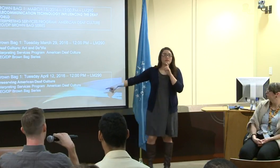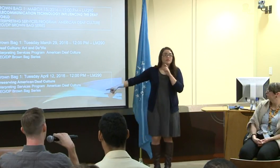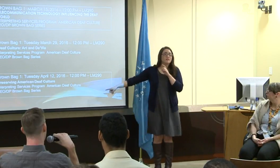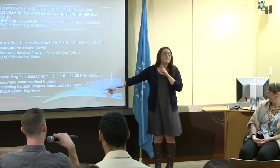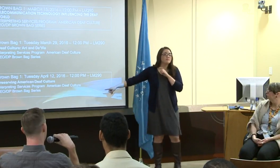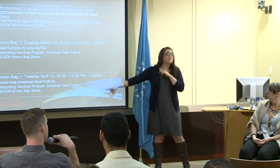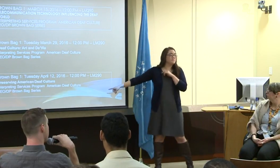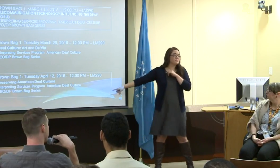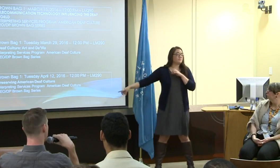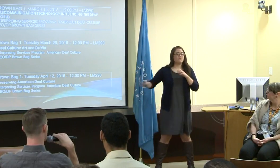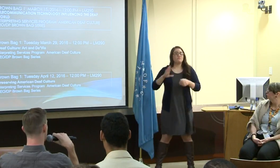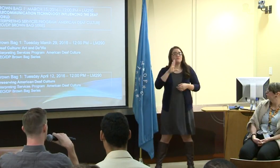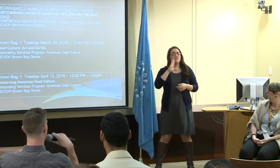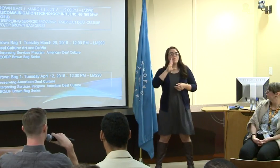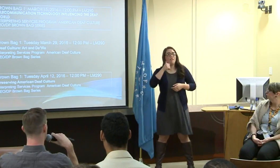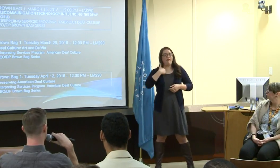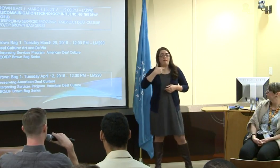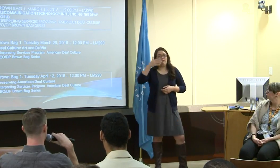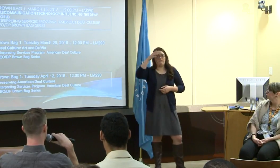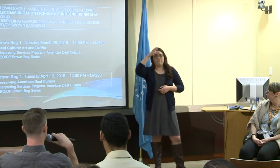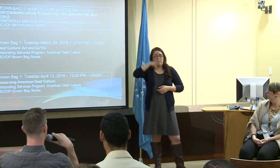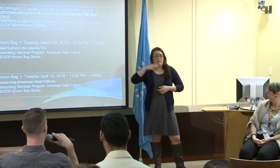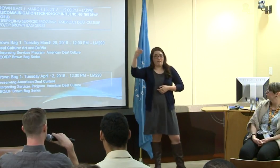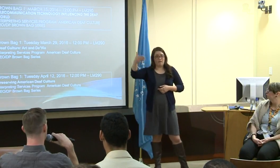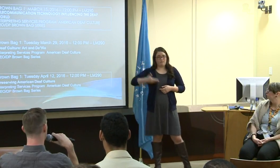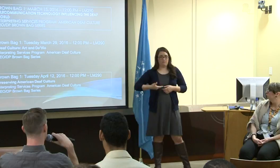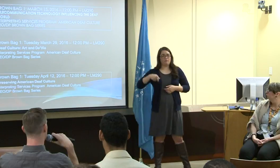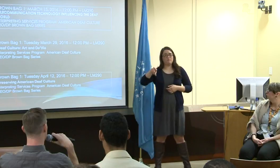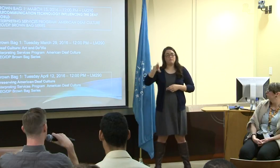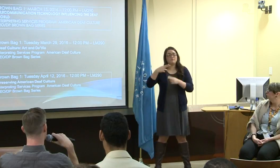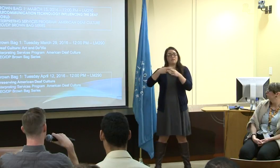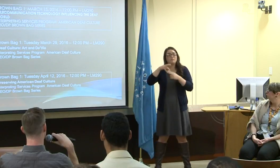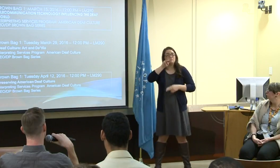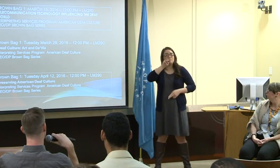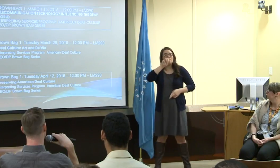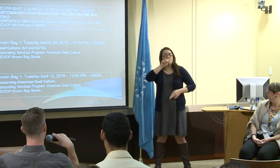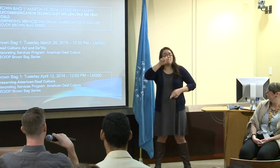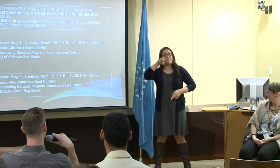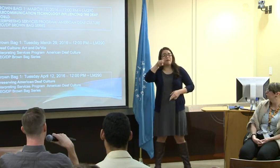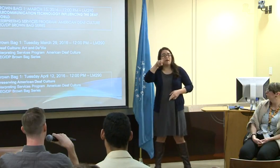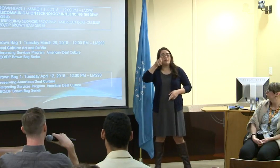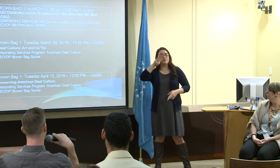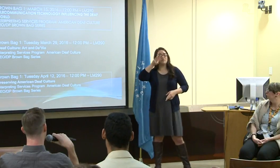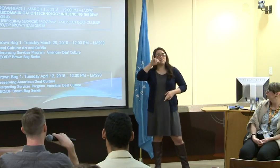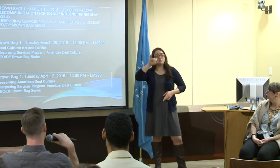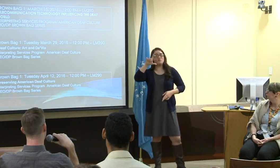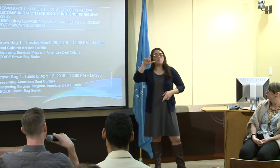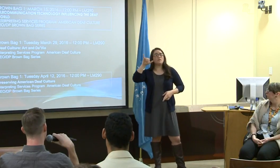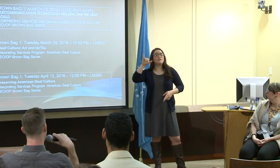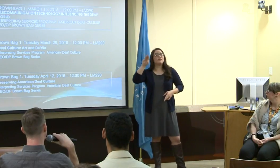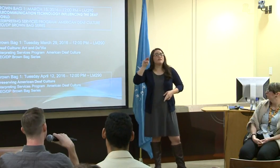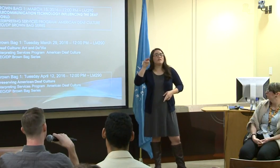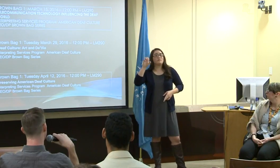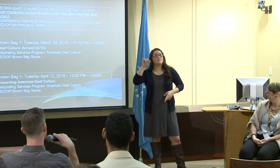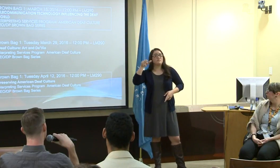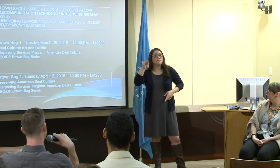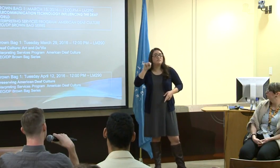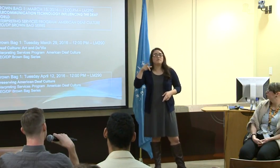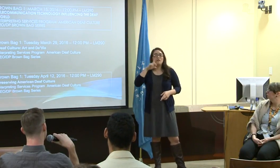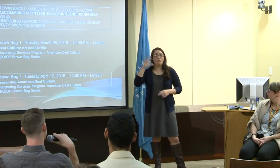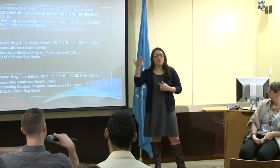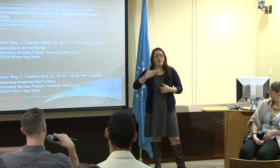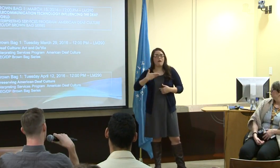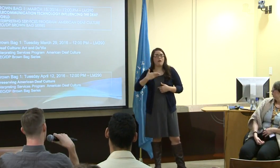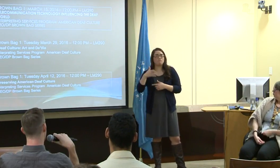And the person that's coming here will be Max Williamson,